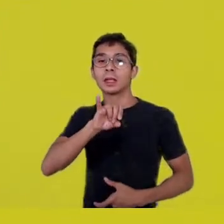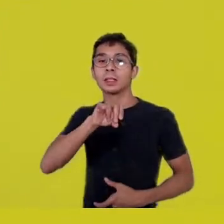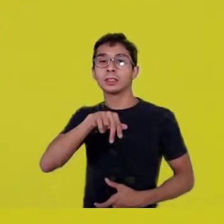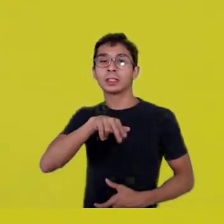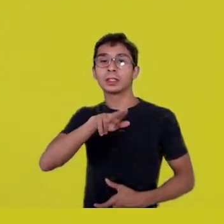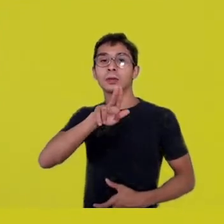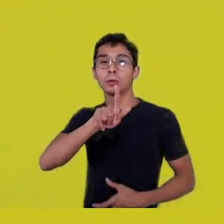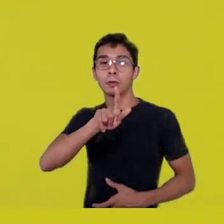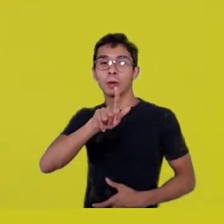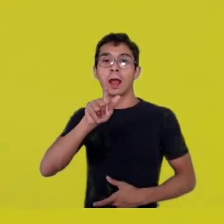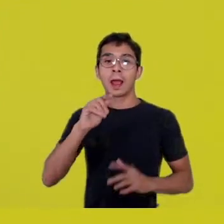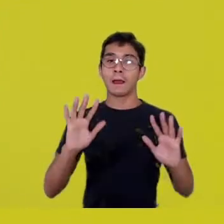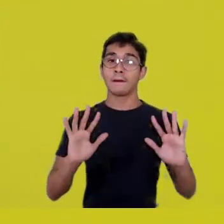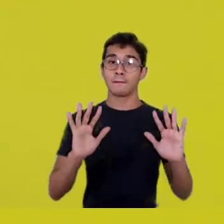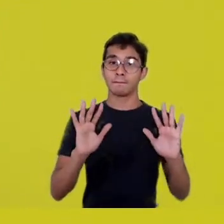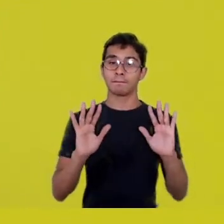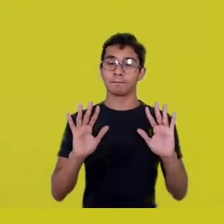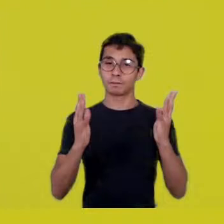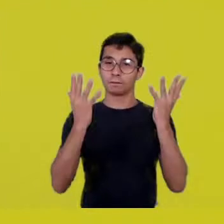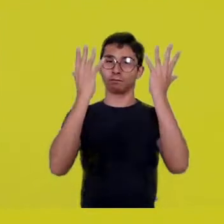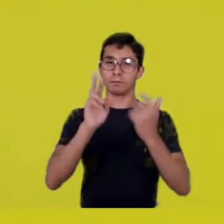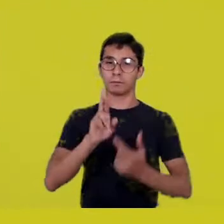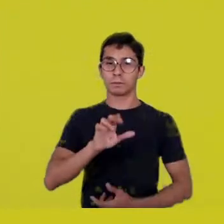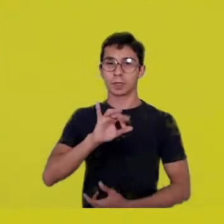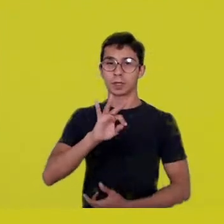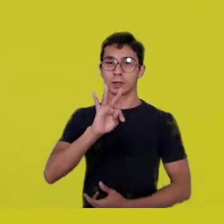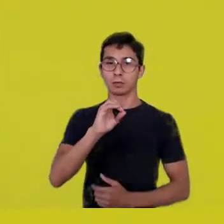known around the world, it’s been visited by princes, kings,